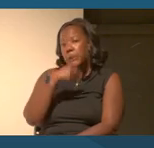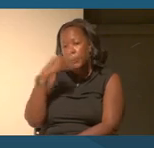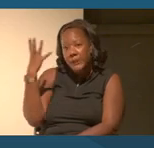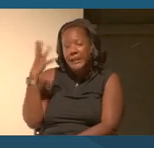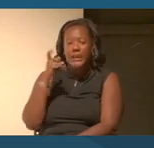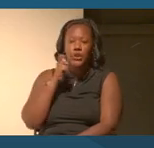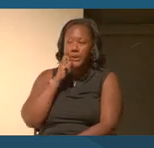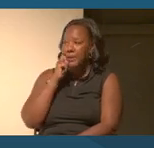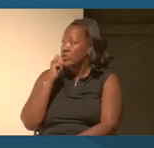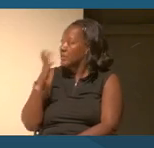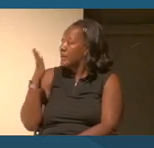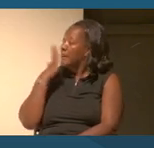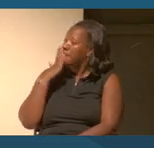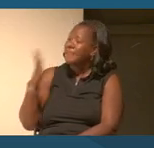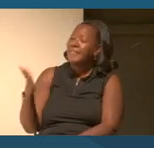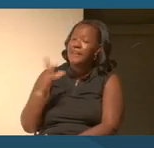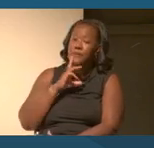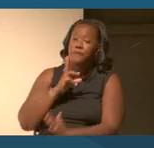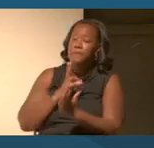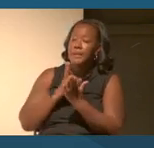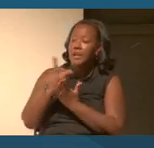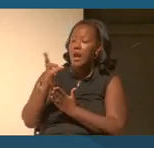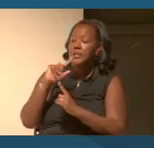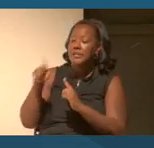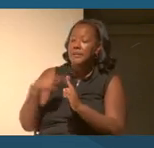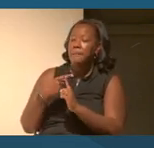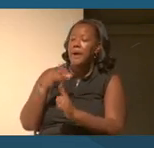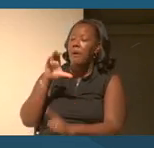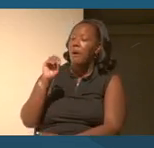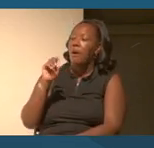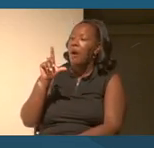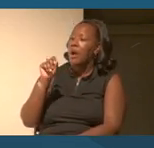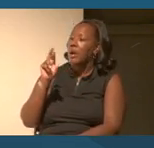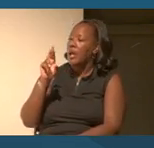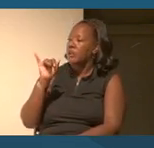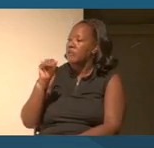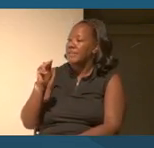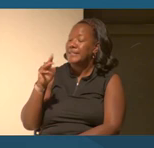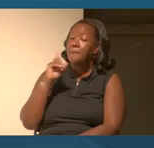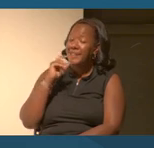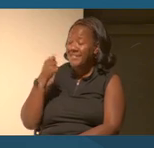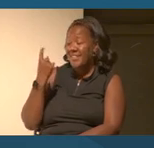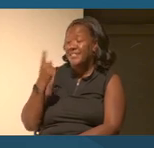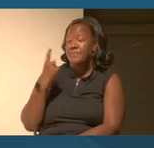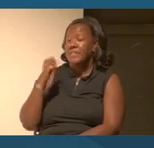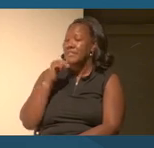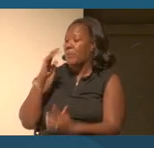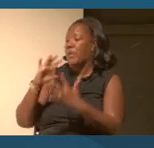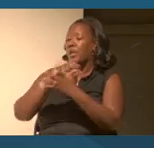But thank you for just being so honest about colorism, 'cause to your point, we don't talk about it enough. And this is a phenomenal way into interests.